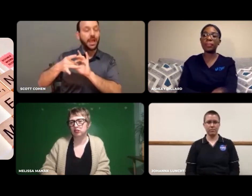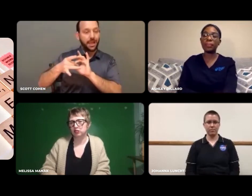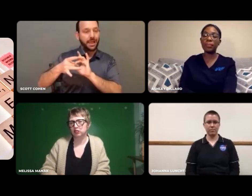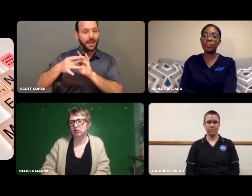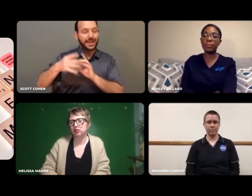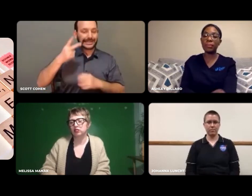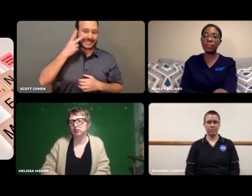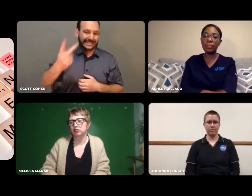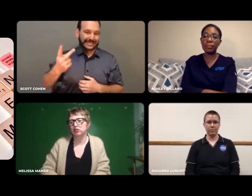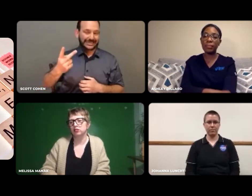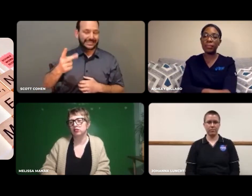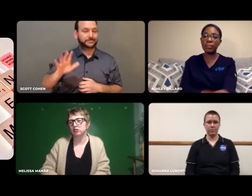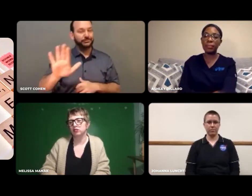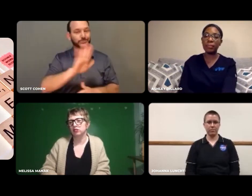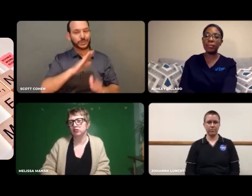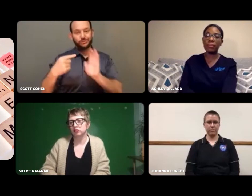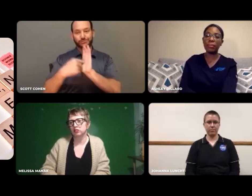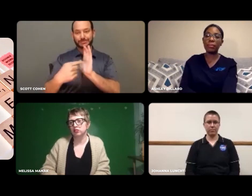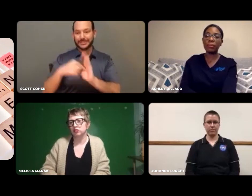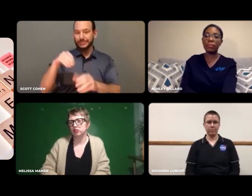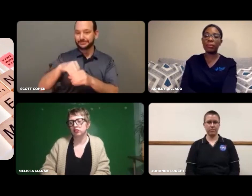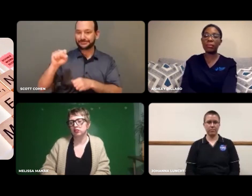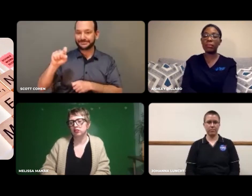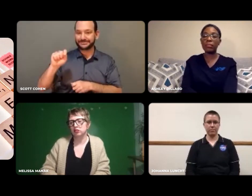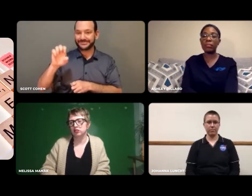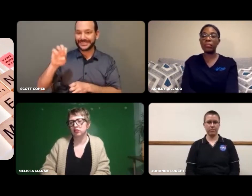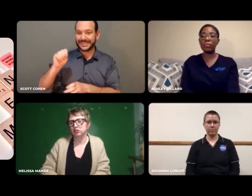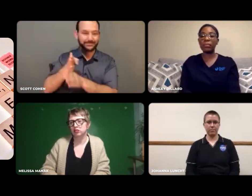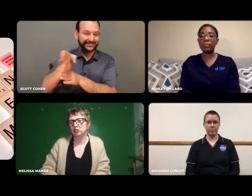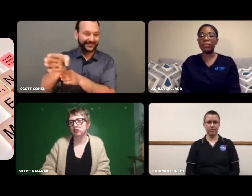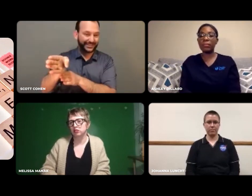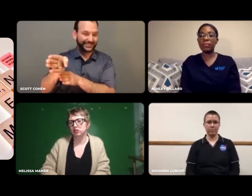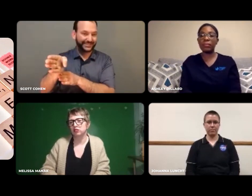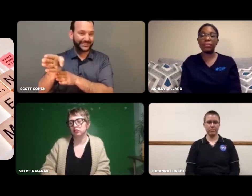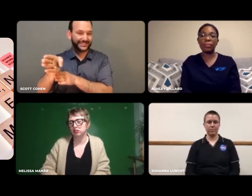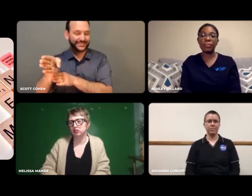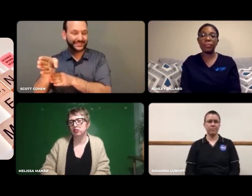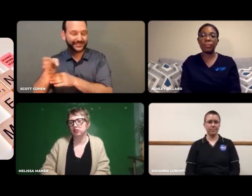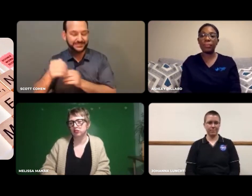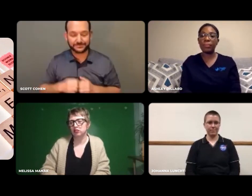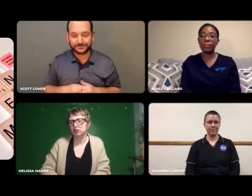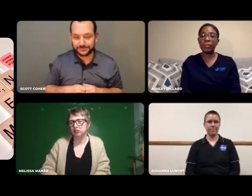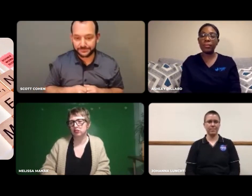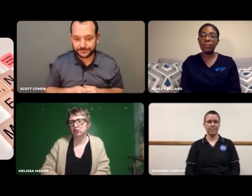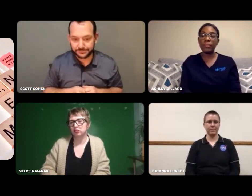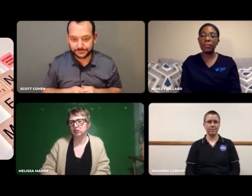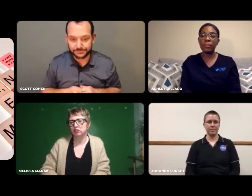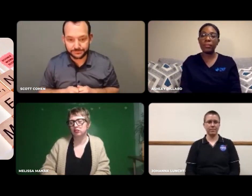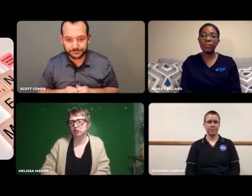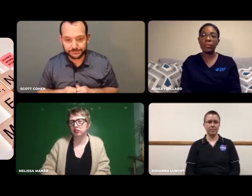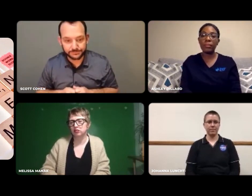Some can see their representation in the STEM field.